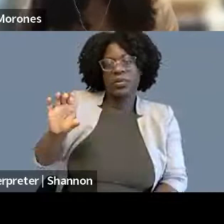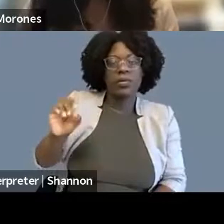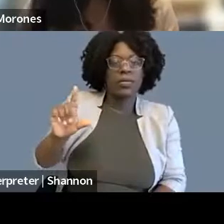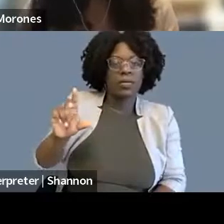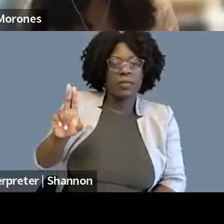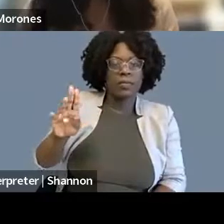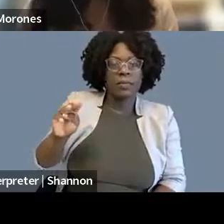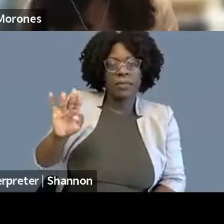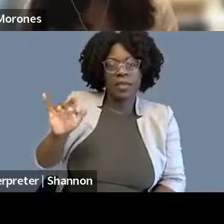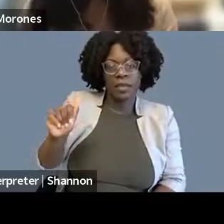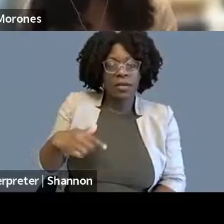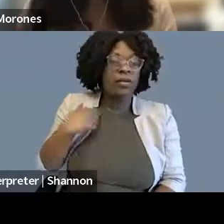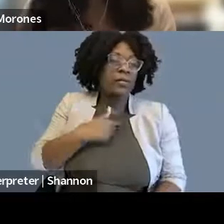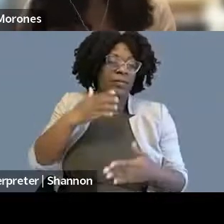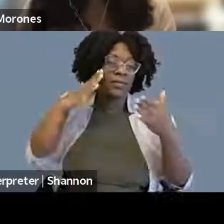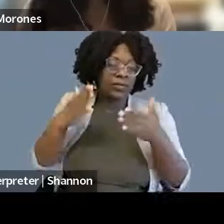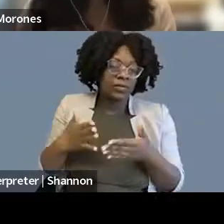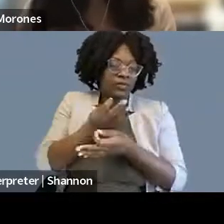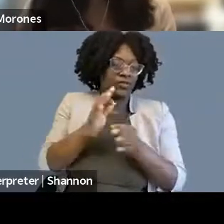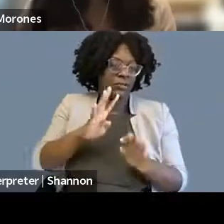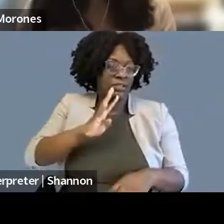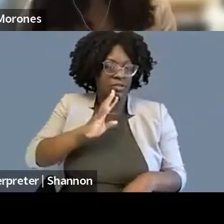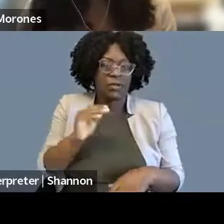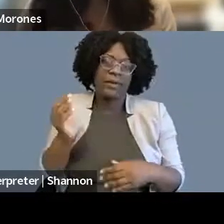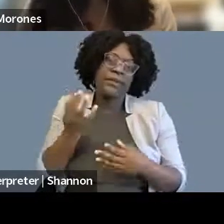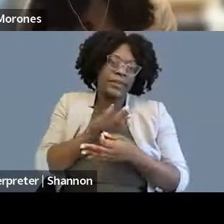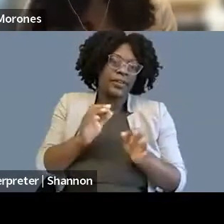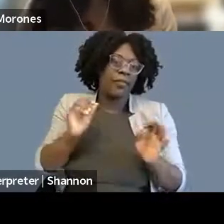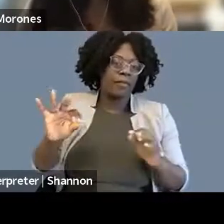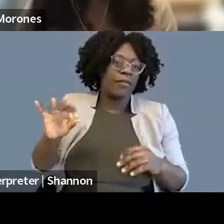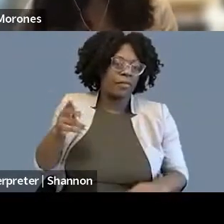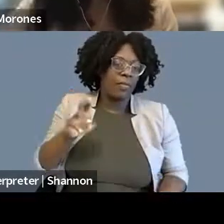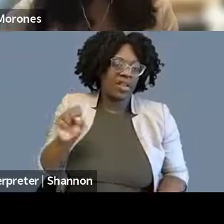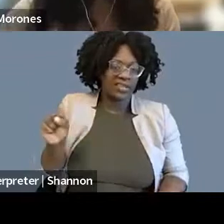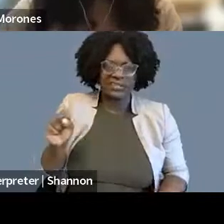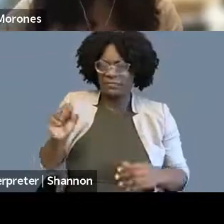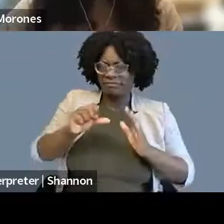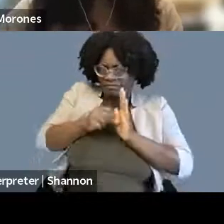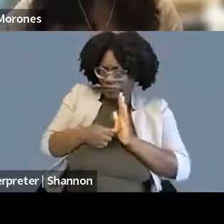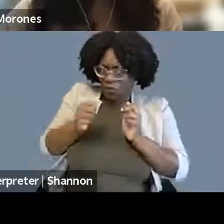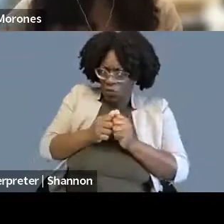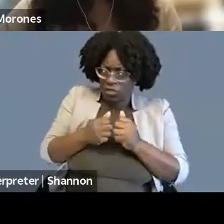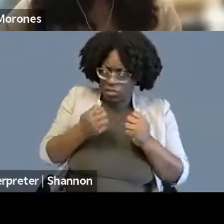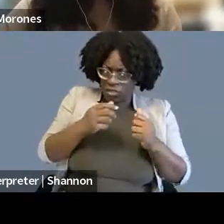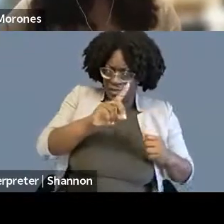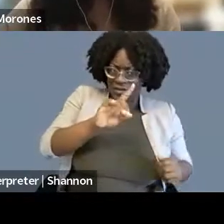and freedom of the press, especially in light of the shifting digital landscape. So a lot of the litigation has to do